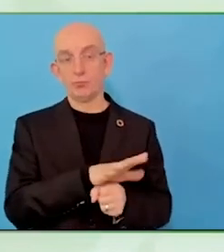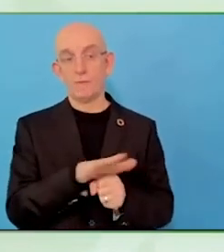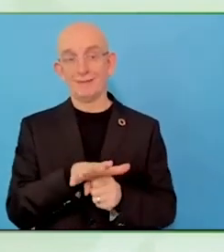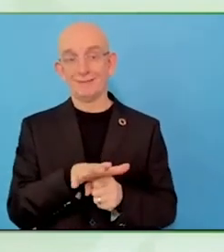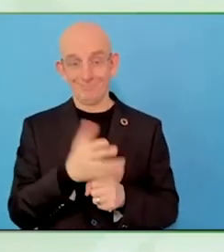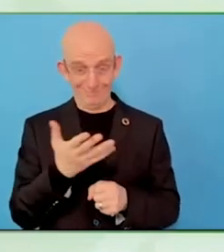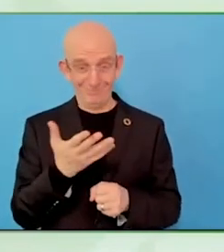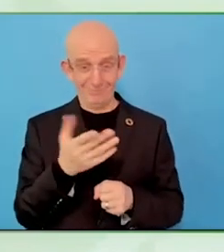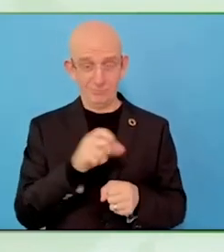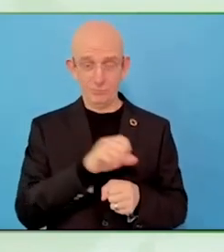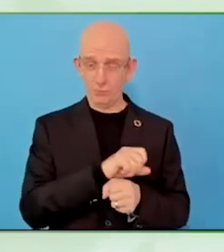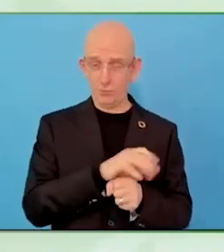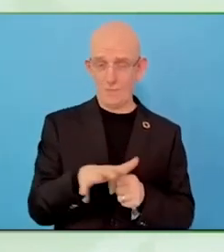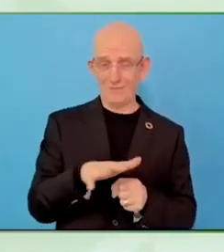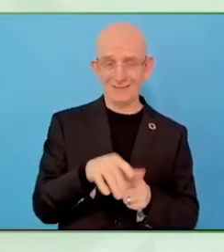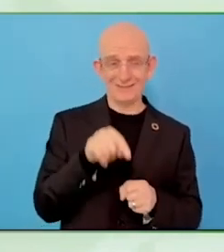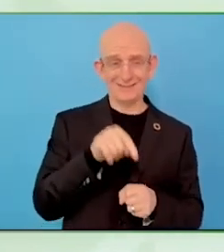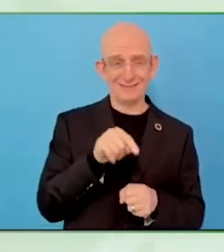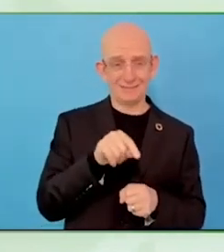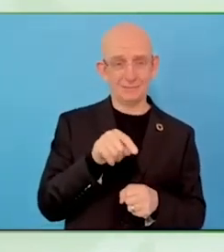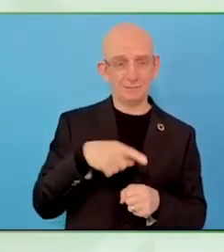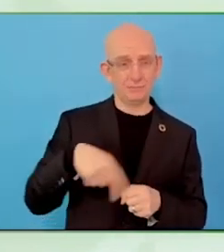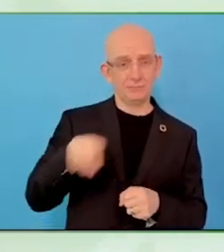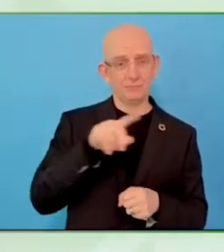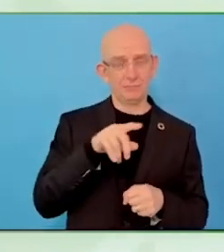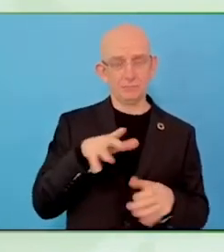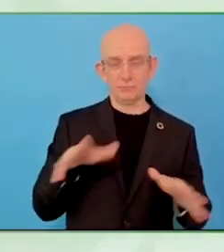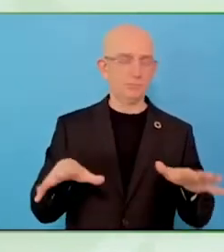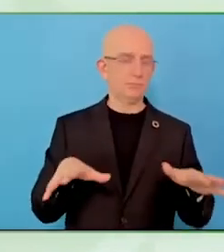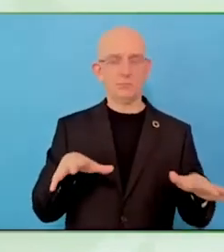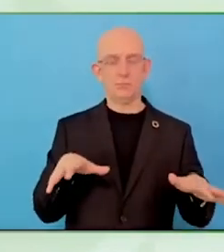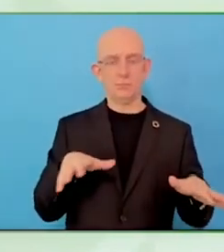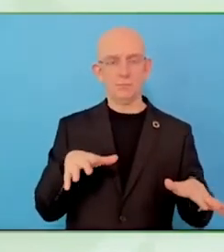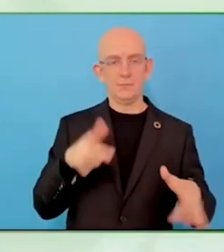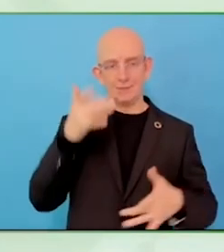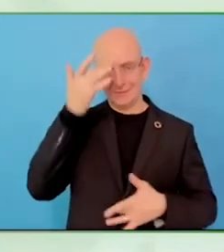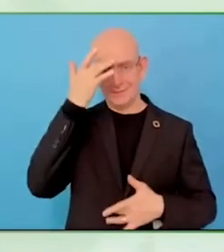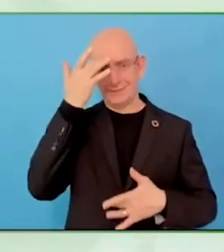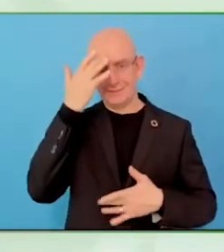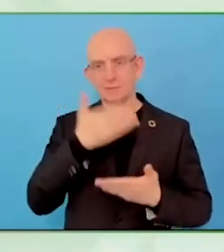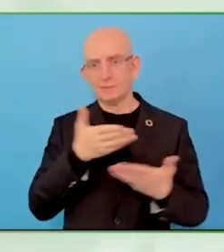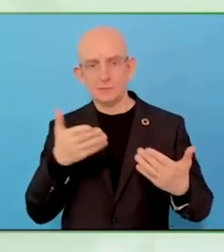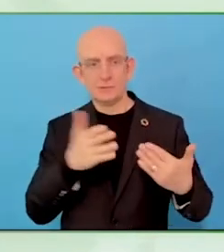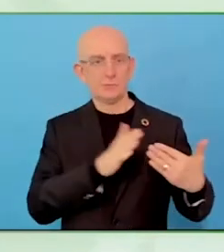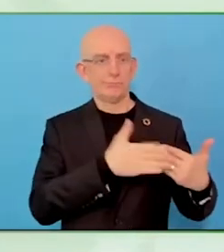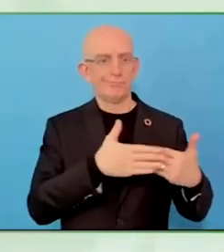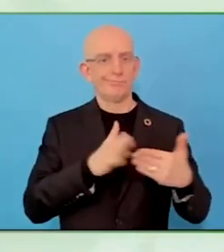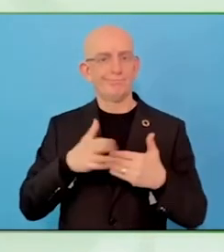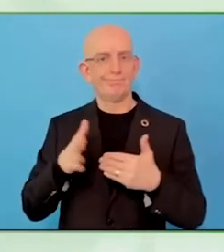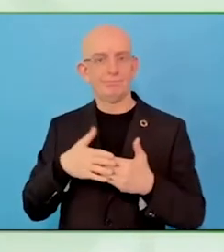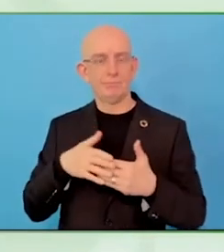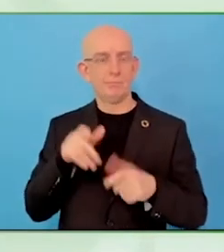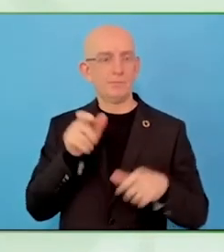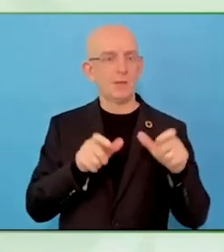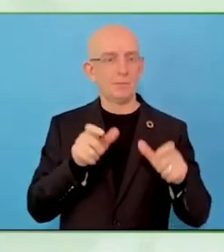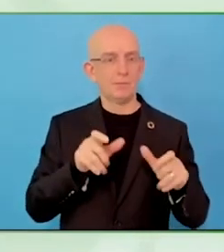especially intellectual disabilities, they felt even more marginalised and isolated during lockdown.